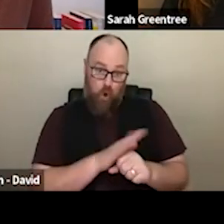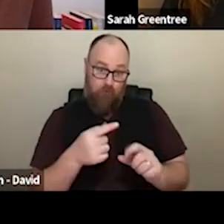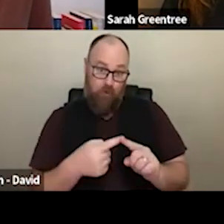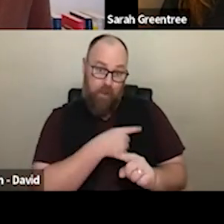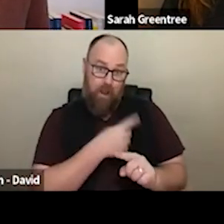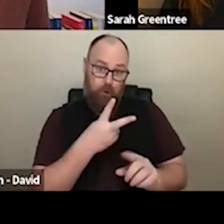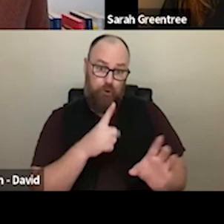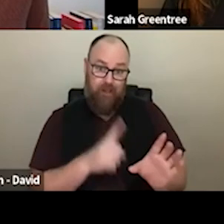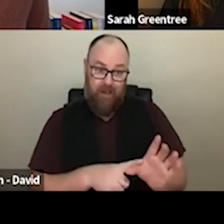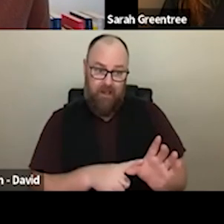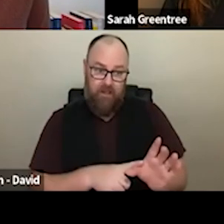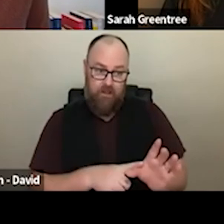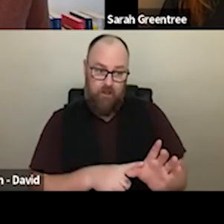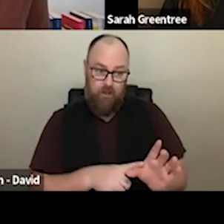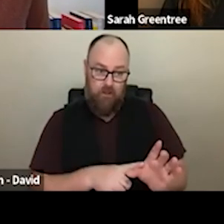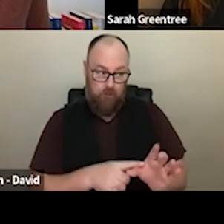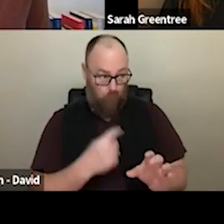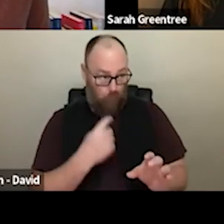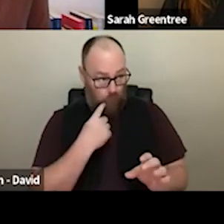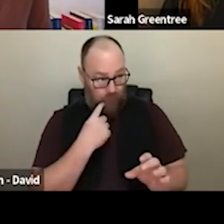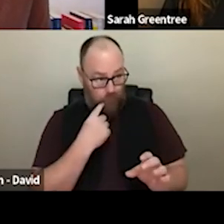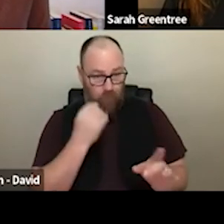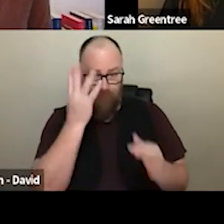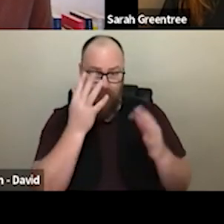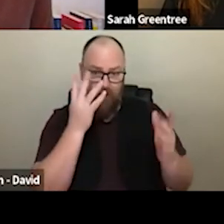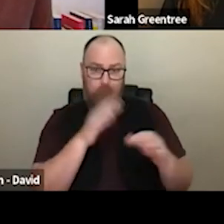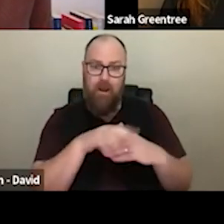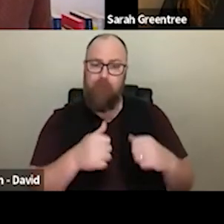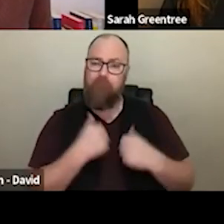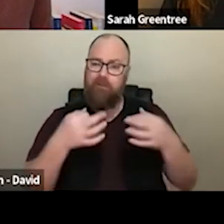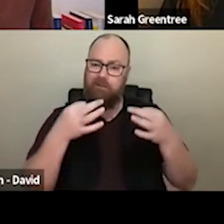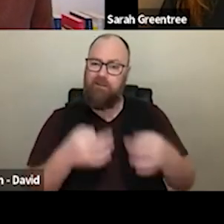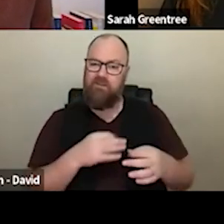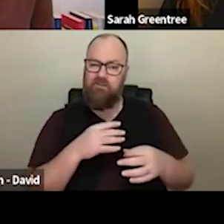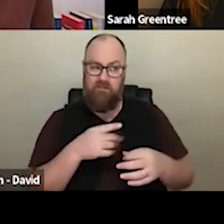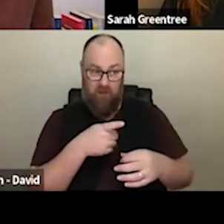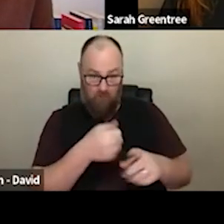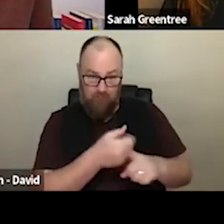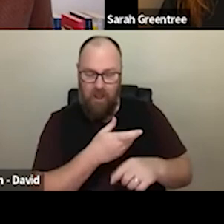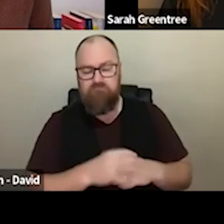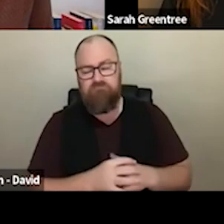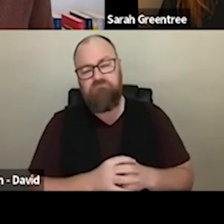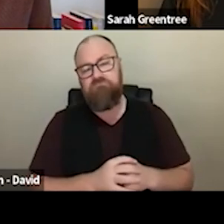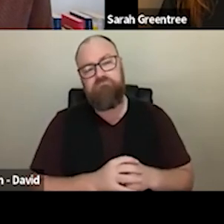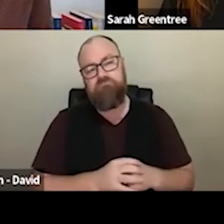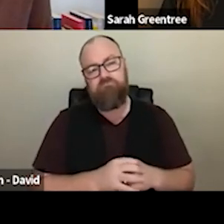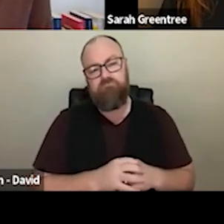come into hand, around whether that that lived experience of the last two years isn't will come into the decision making of the Eoi round. necessarily going to come into